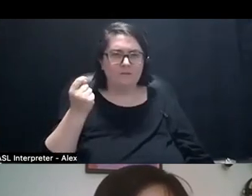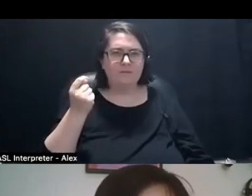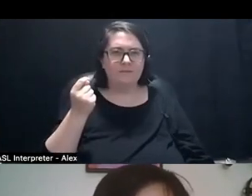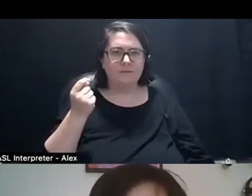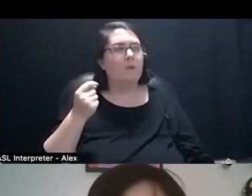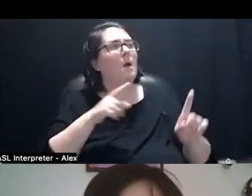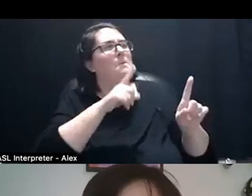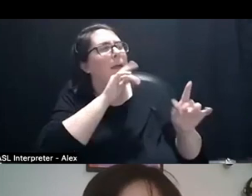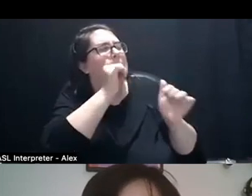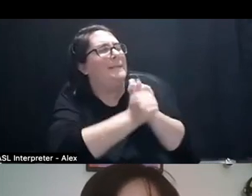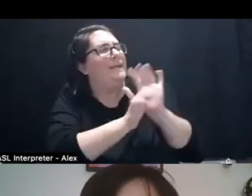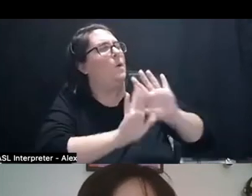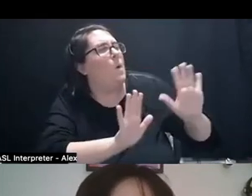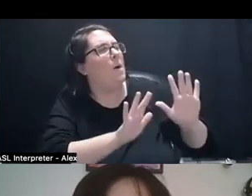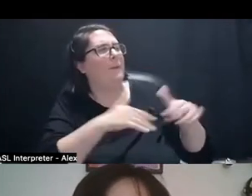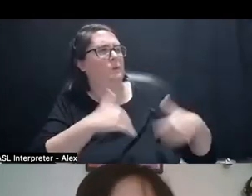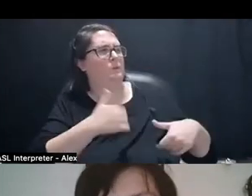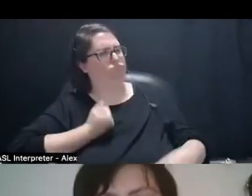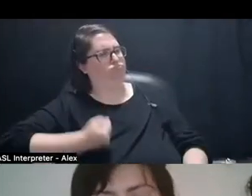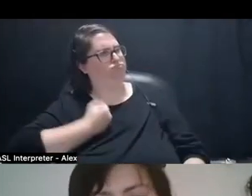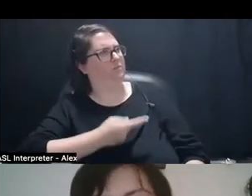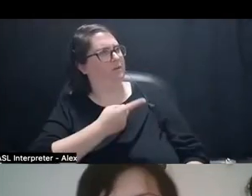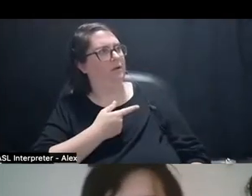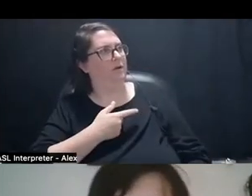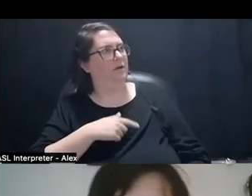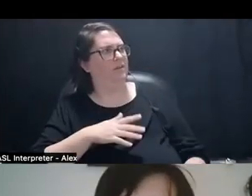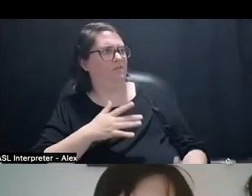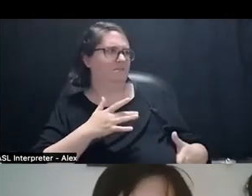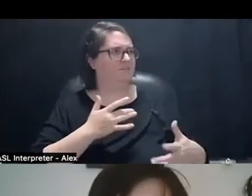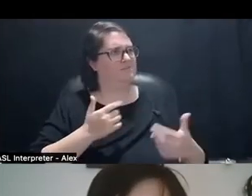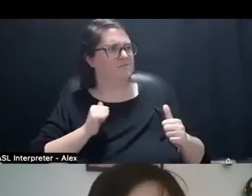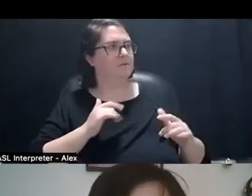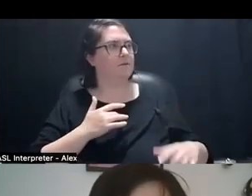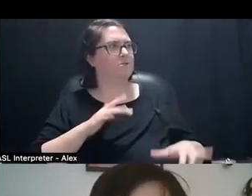They were like, "You're not mean, but all of your students think that you're really, really challenging."